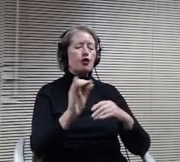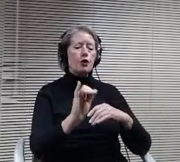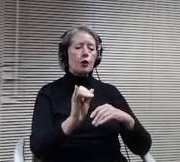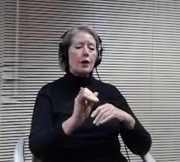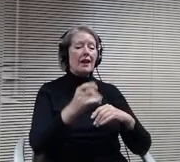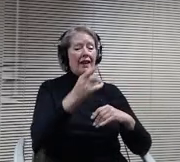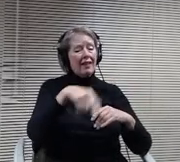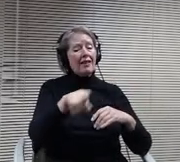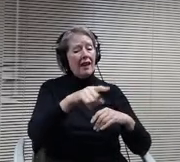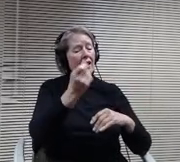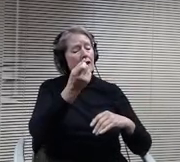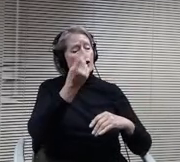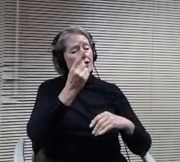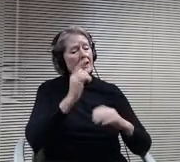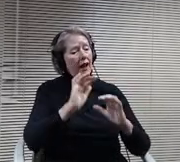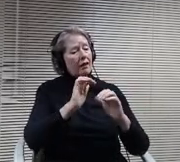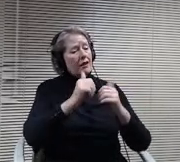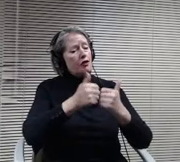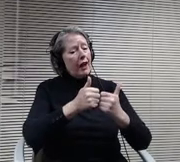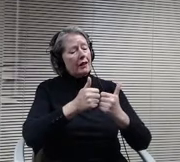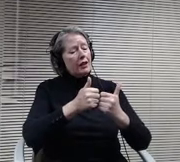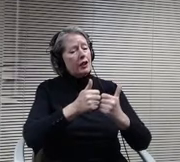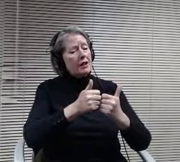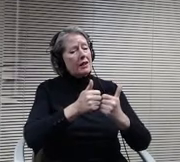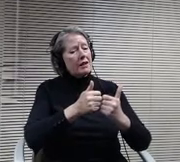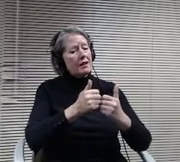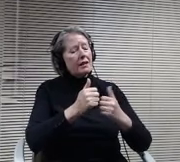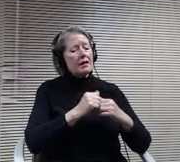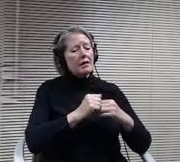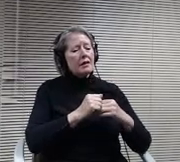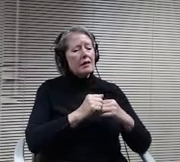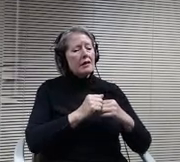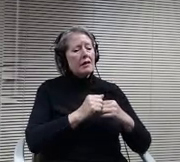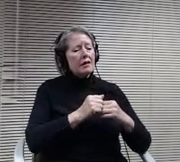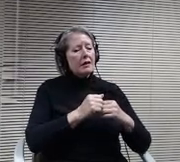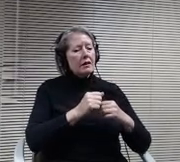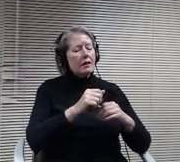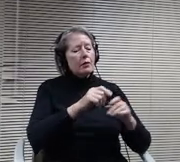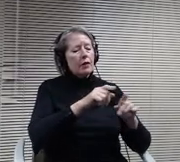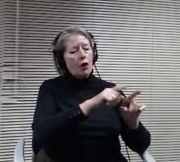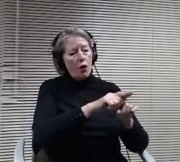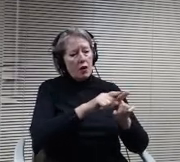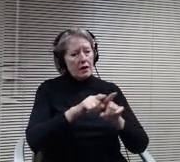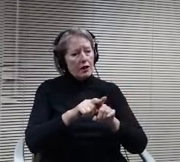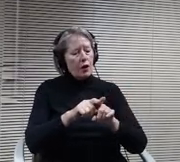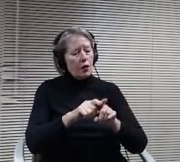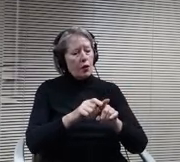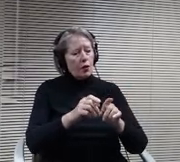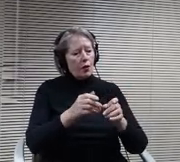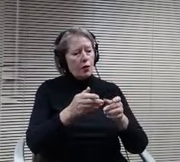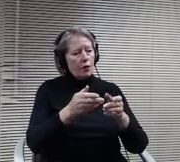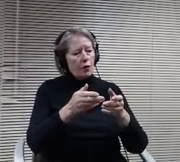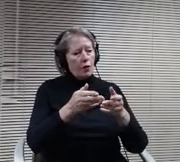through, but I guess it's also just a request due to patients been trying for all of us, but.